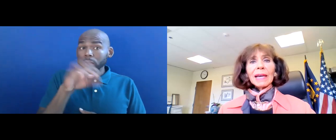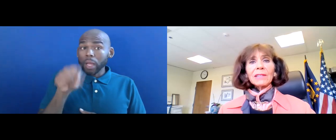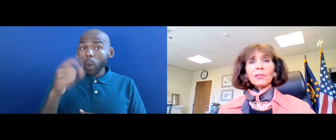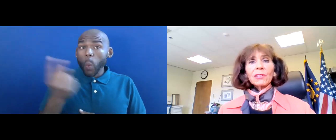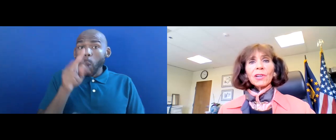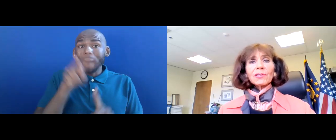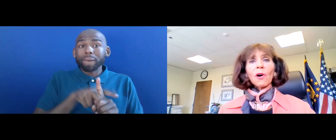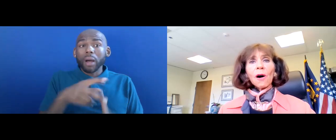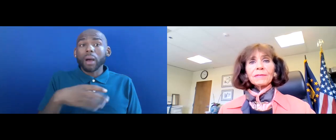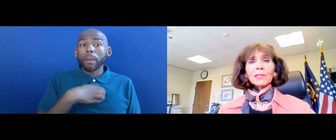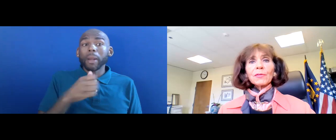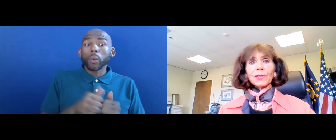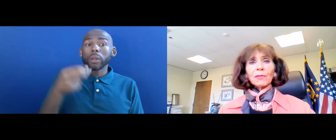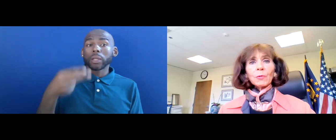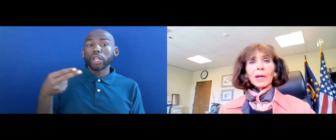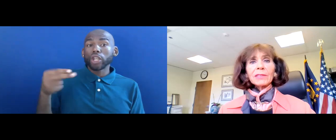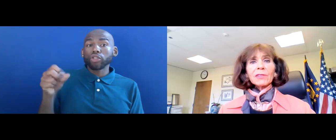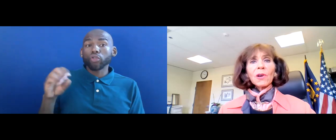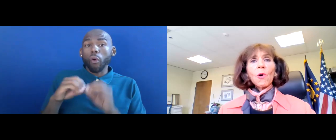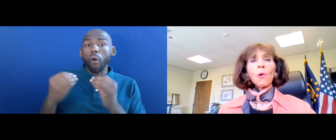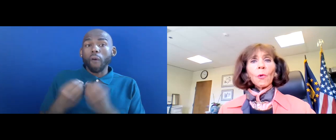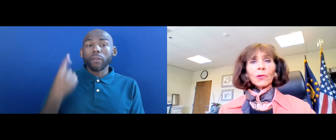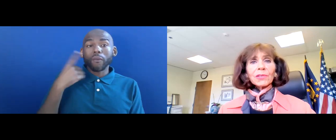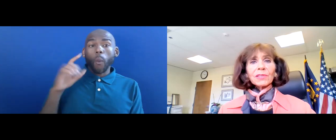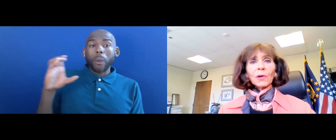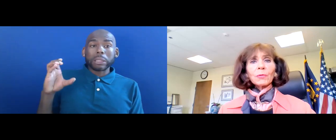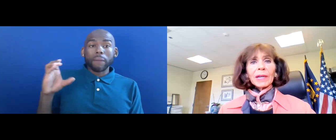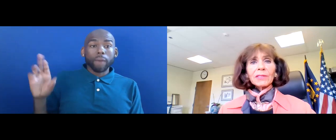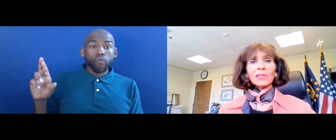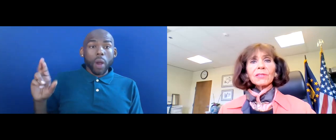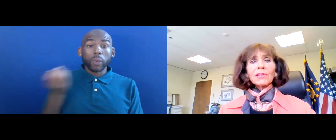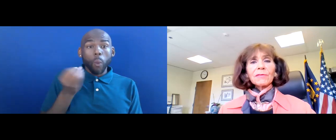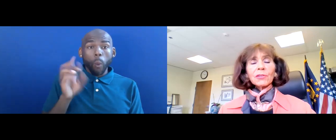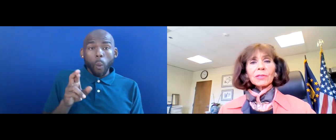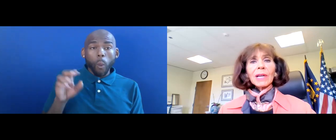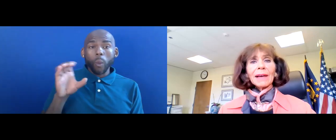THE HHS OFFICE OF CIVIL RIGHTS OR THE CIVIL RIGHTS DIVISION